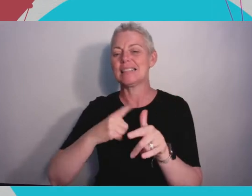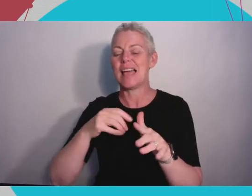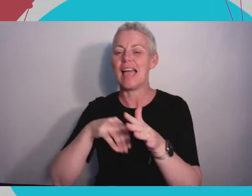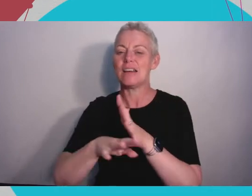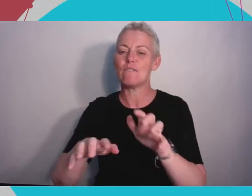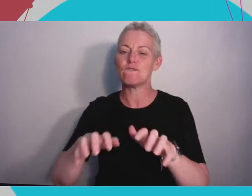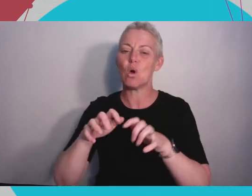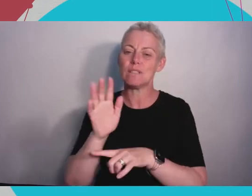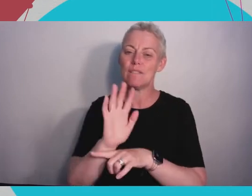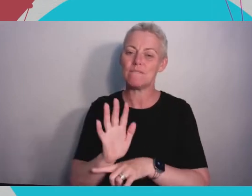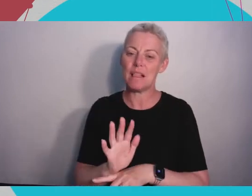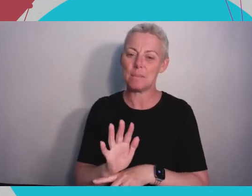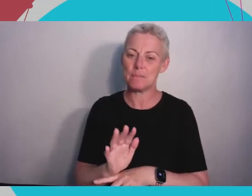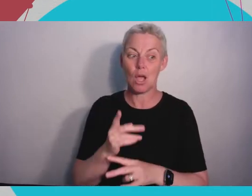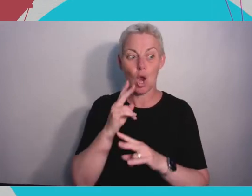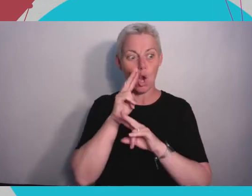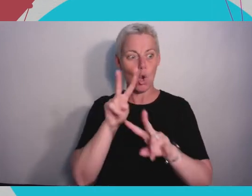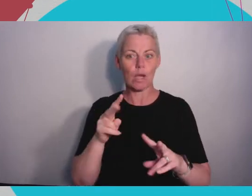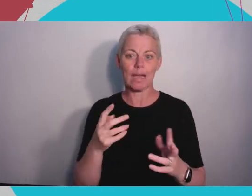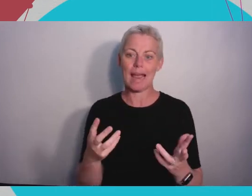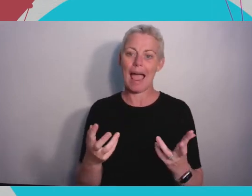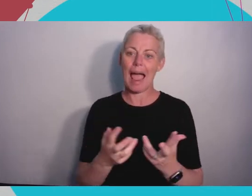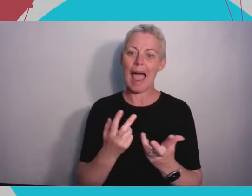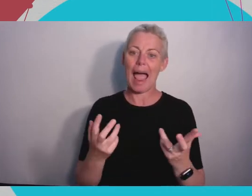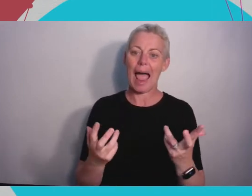that more accessible and making something that they actually want to have which